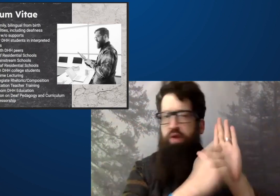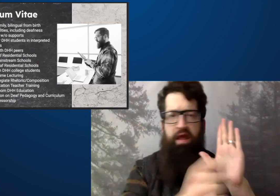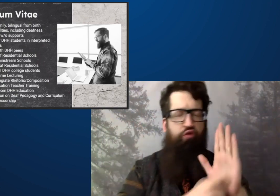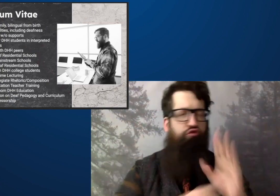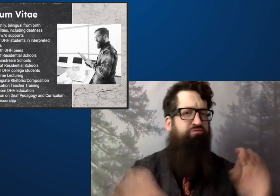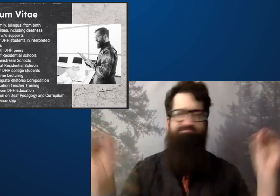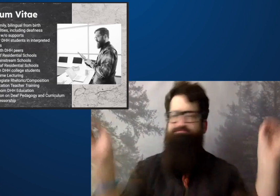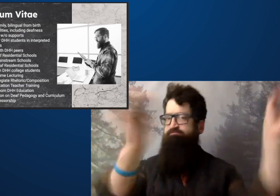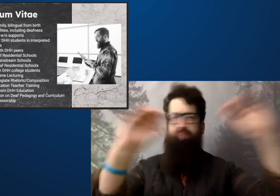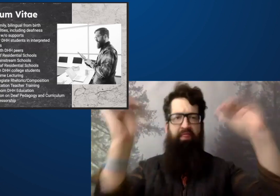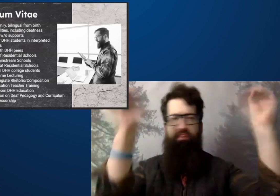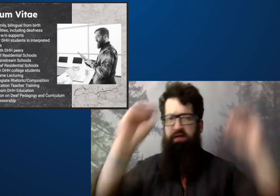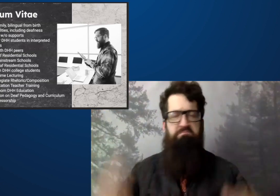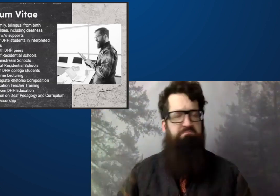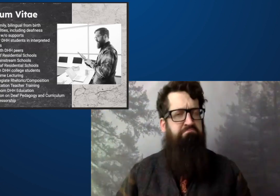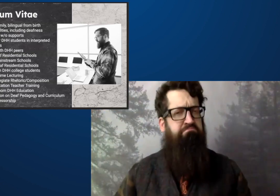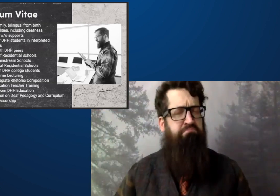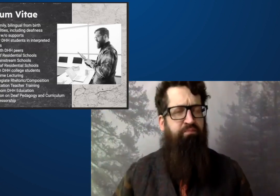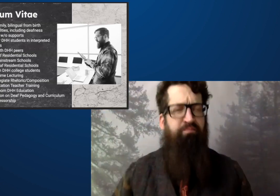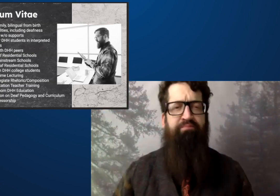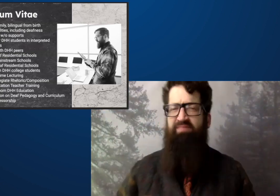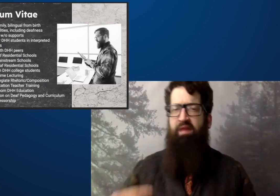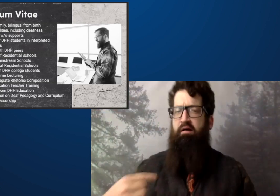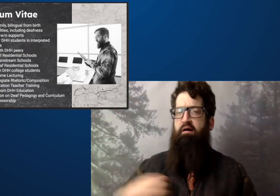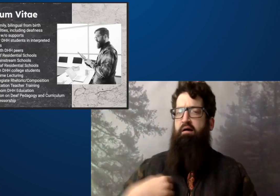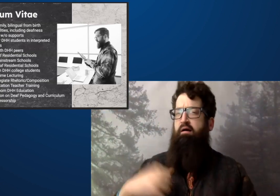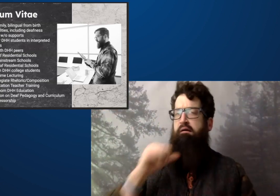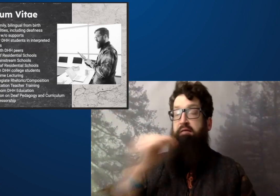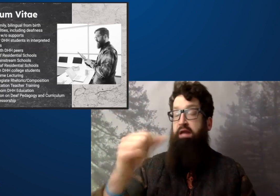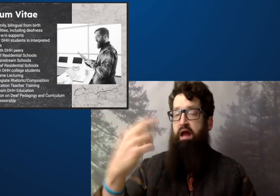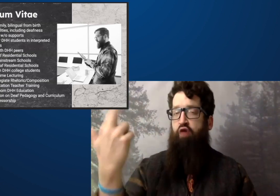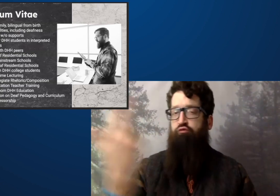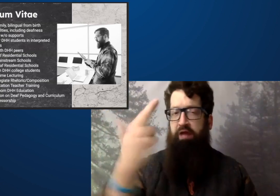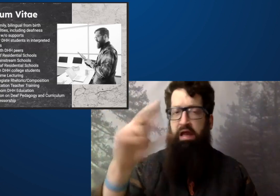No interpreters, no notetakers.